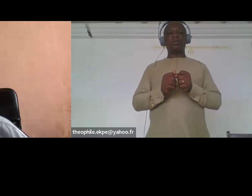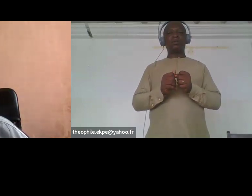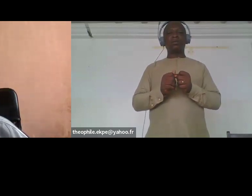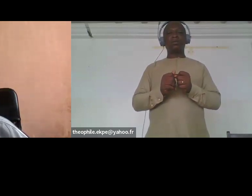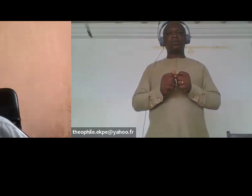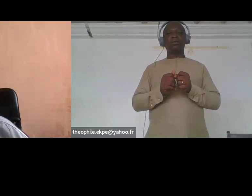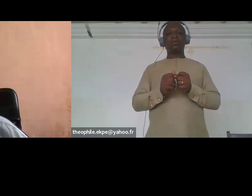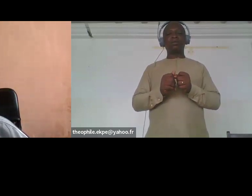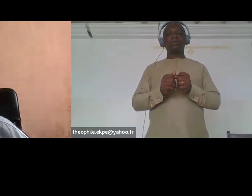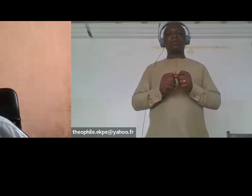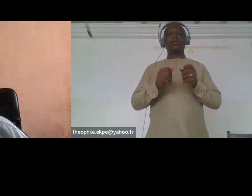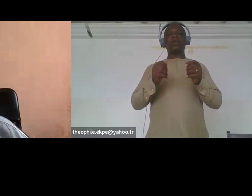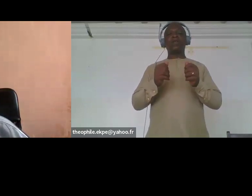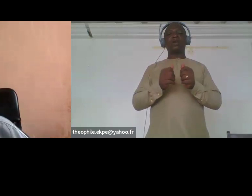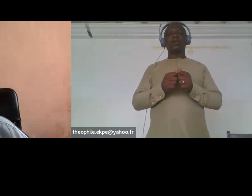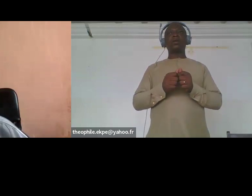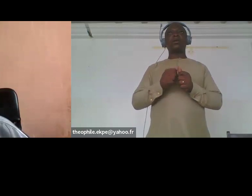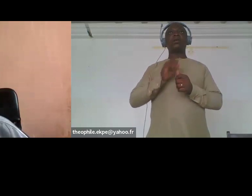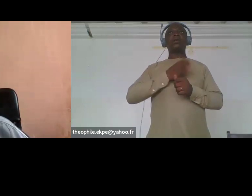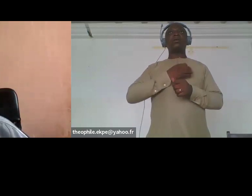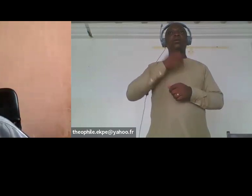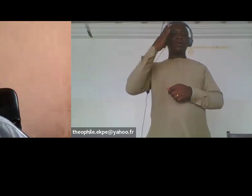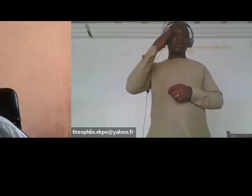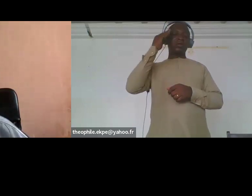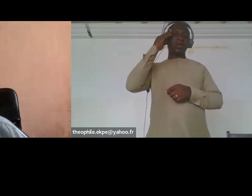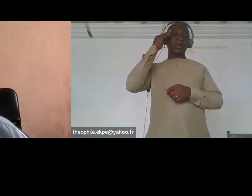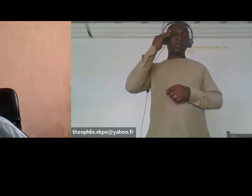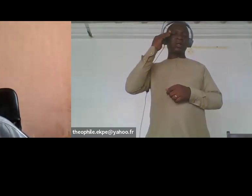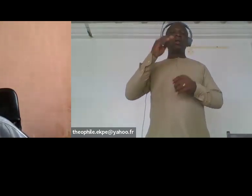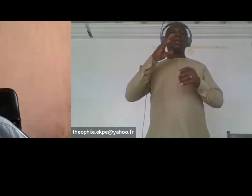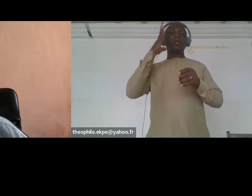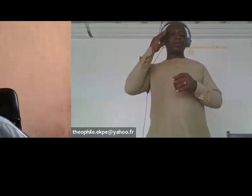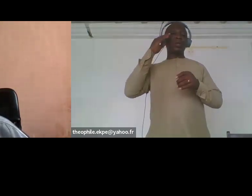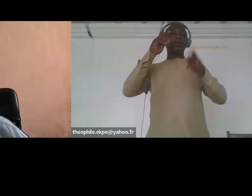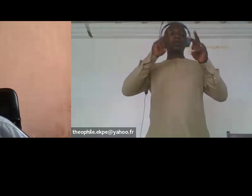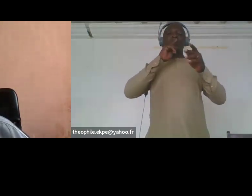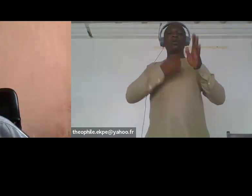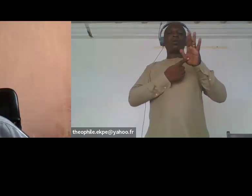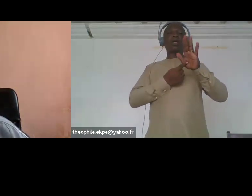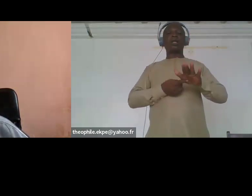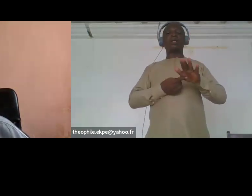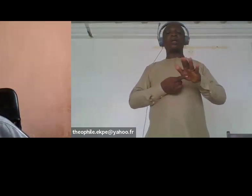groups that includes women and girls with disability uh disabled women in